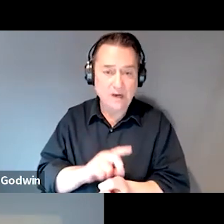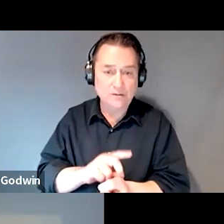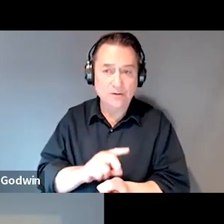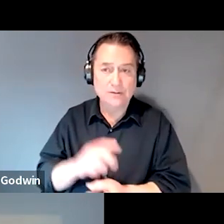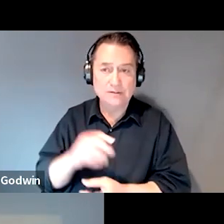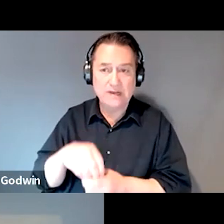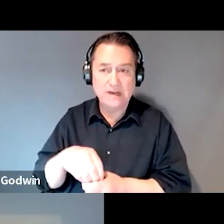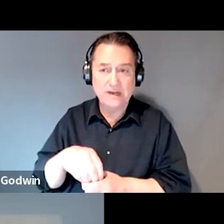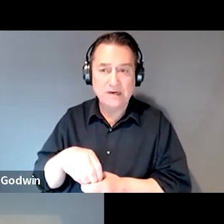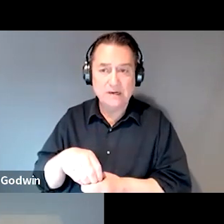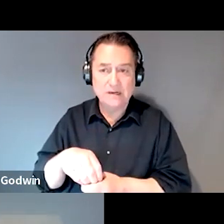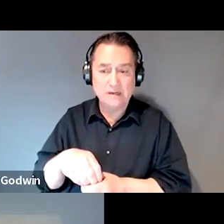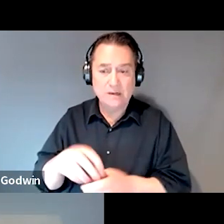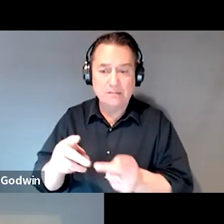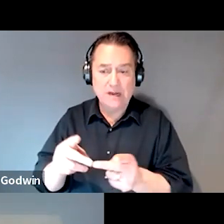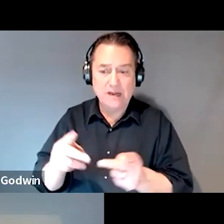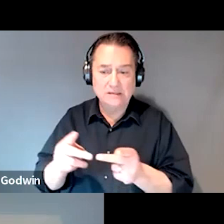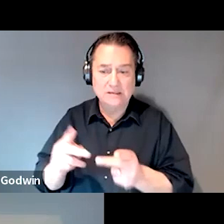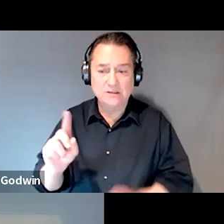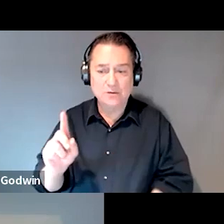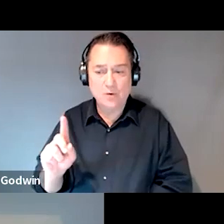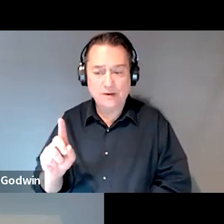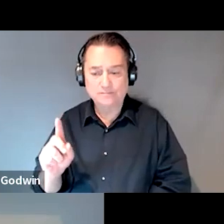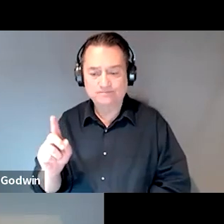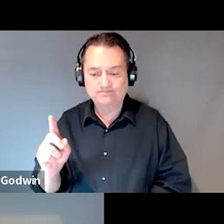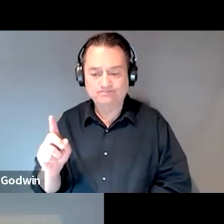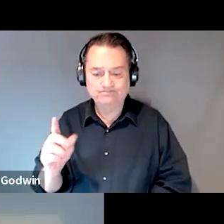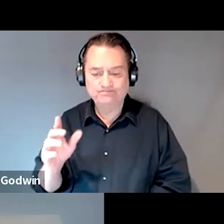about the kind of requirements